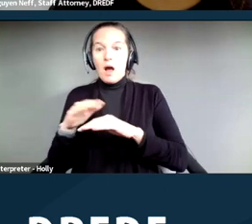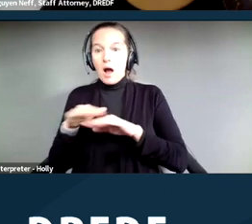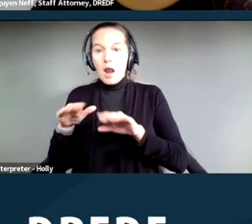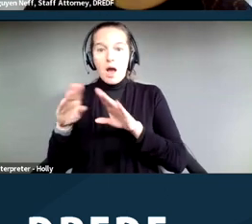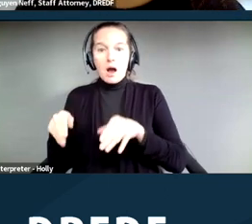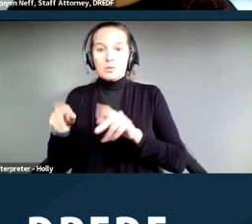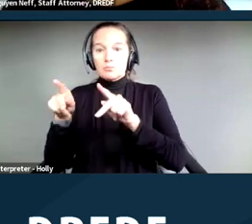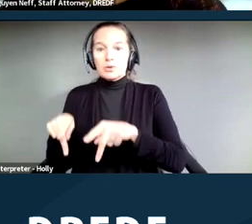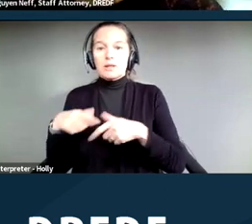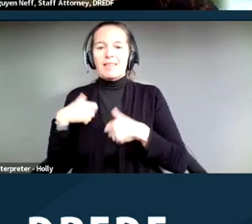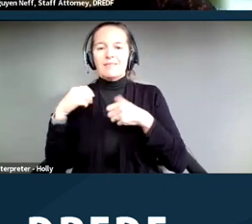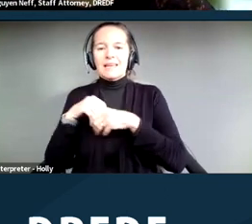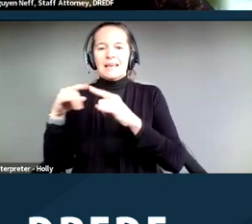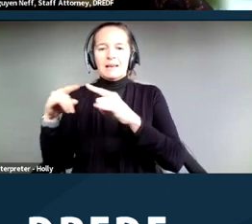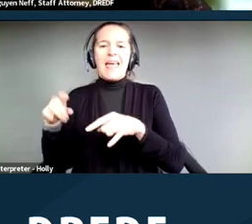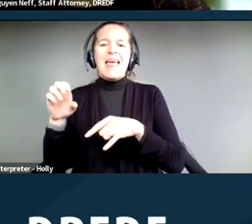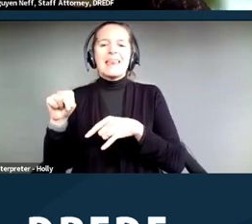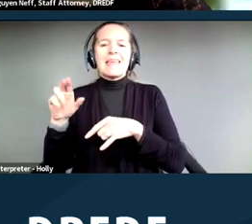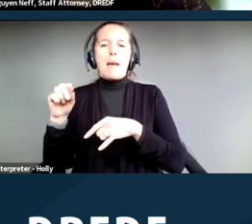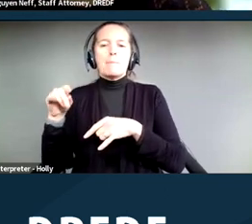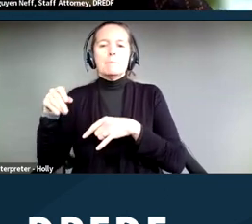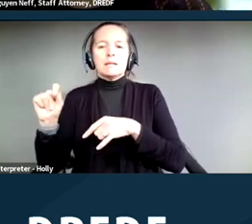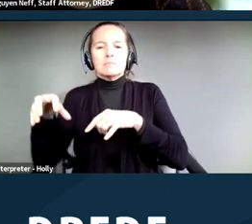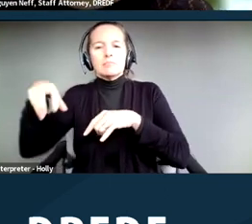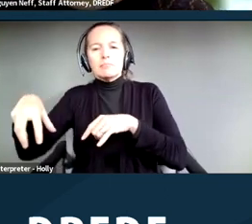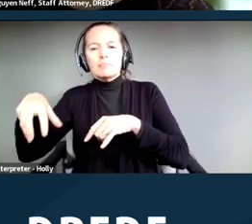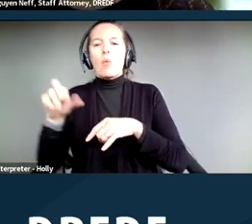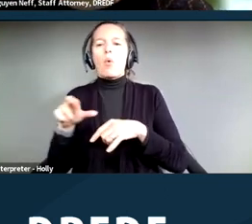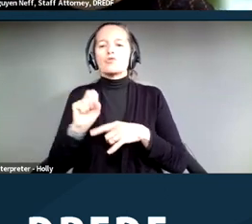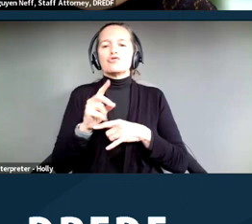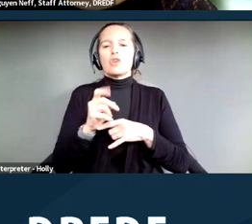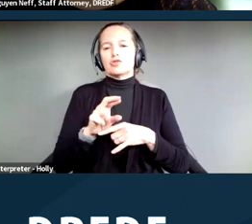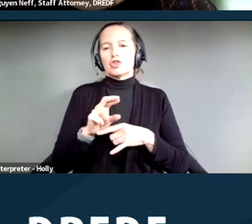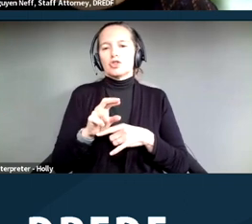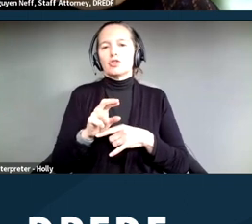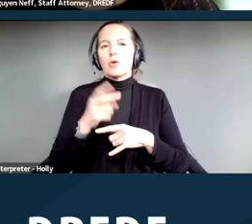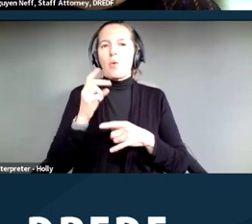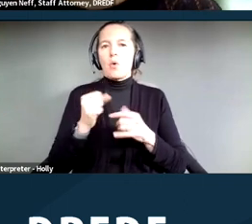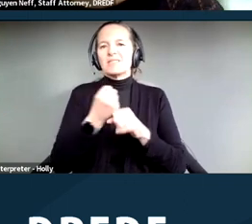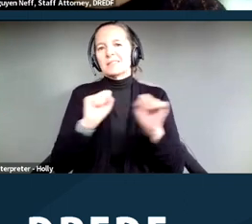as well as an unhoused person living in a shelter or like a safe camping site.